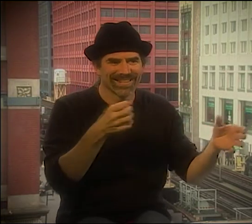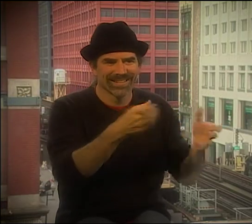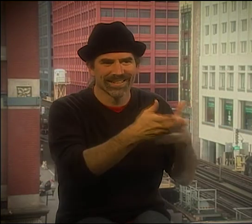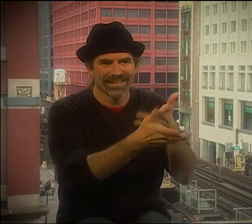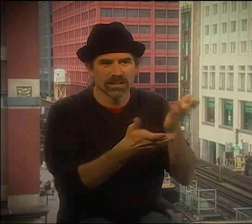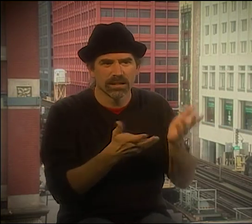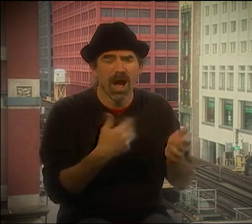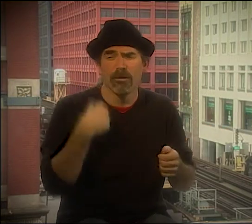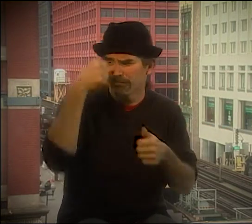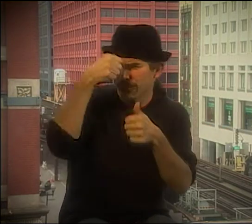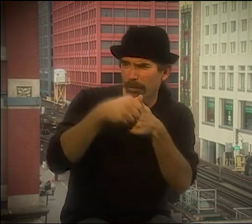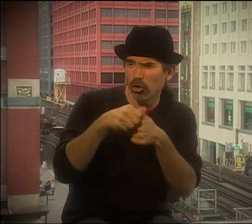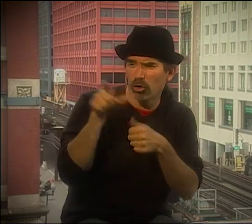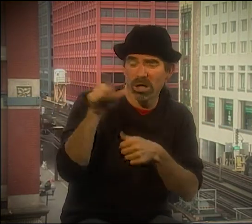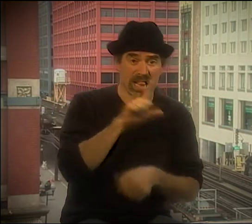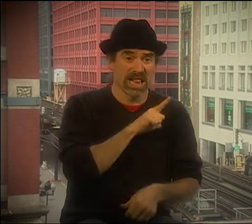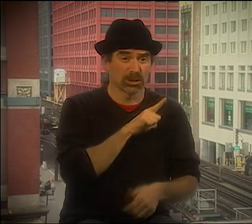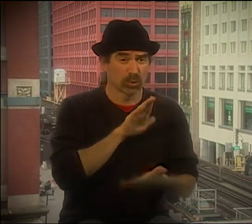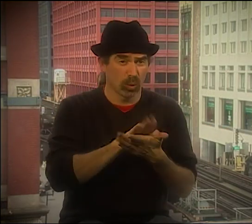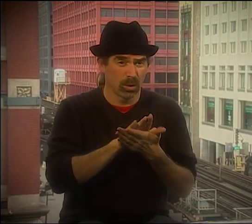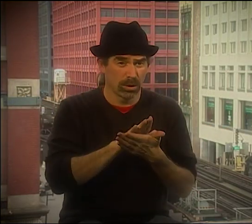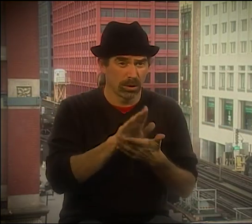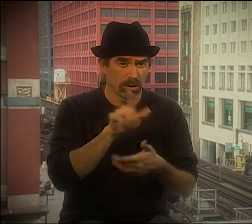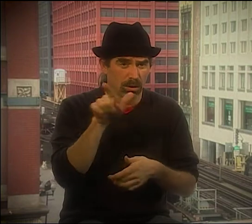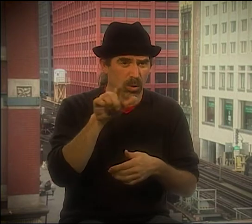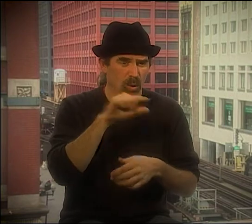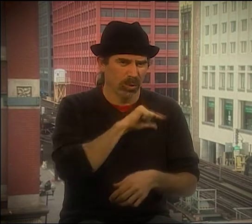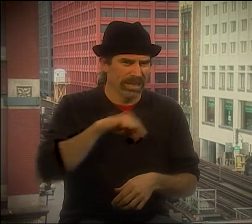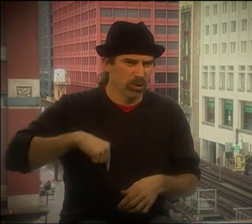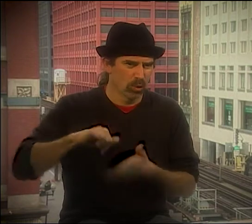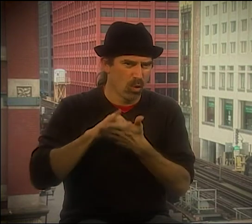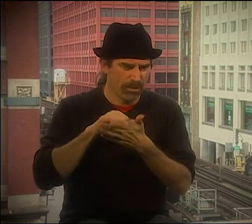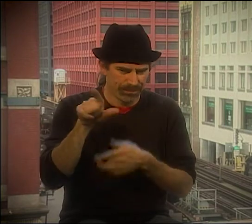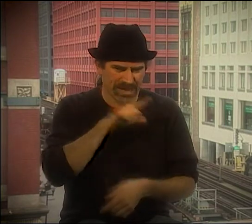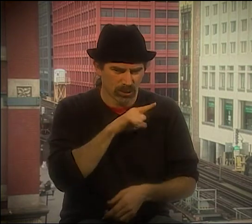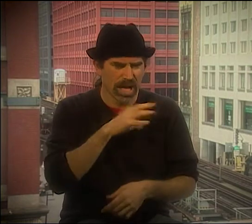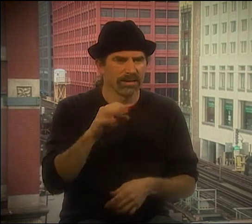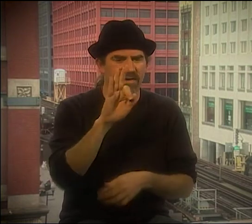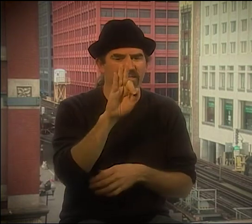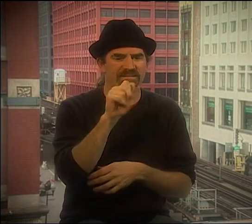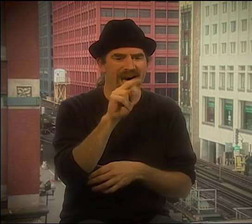THEN I STARTED TRAVELING AROUND A LITTLE BIT. I'D GO TO PLACES, AND I'D SORT OF TOUCH AND SHOW THINGS